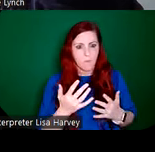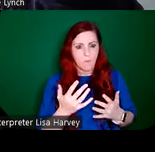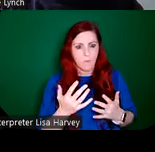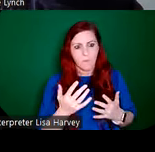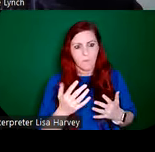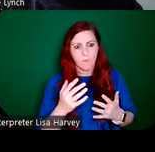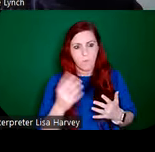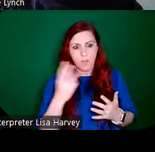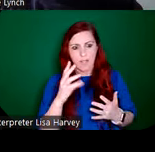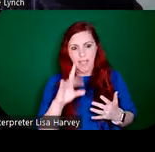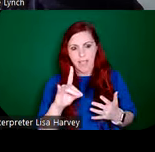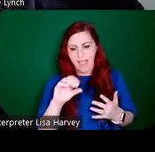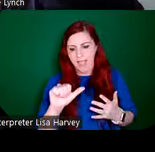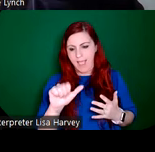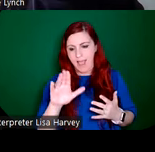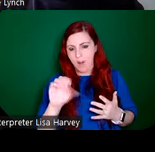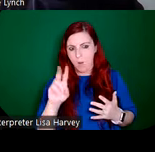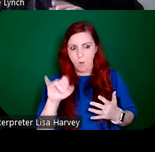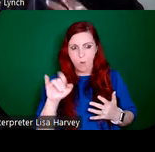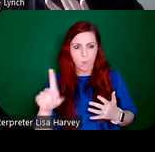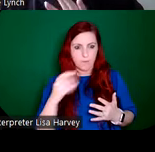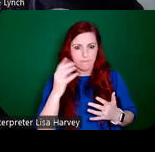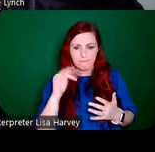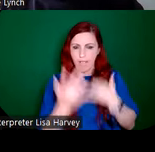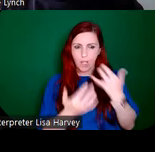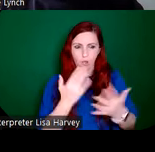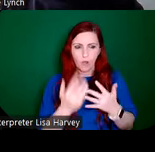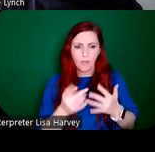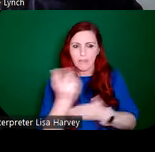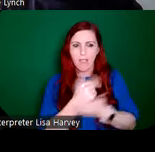the IFI website. And it's just a 12 minute kind of documentary from the 1950s.